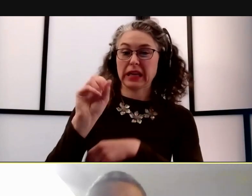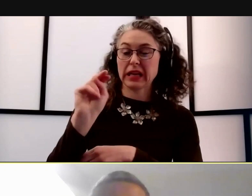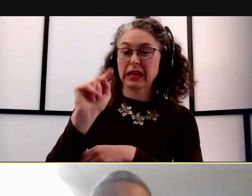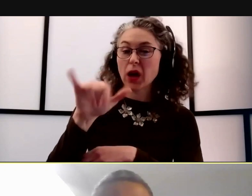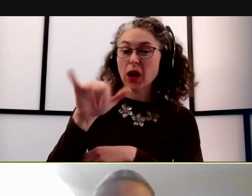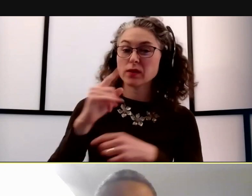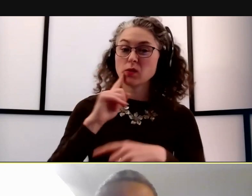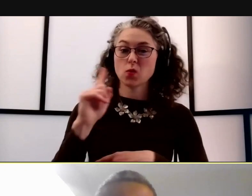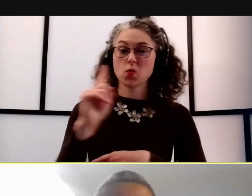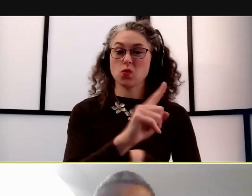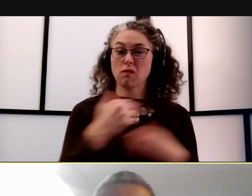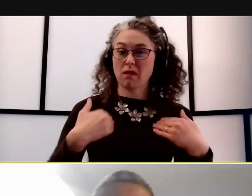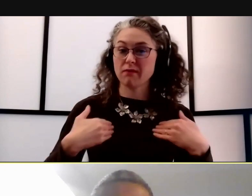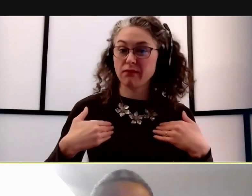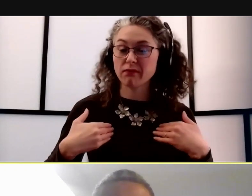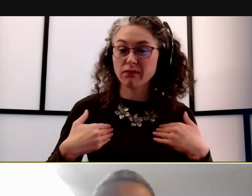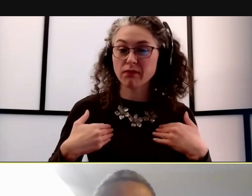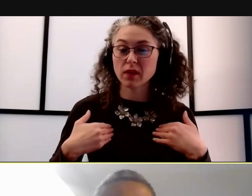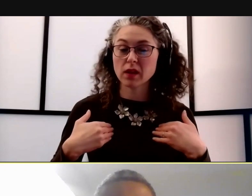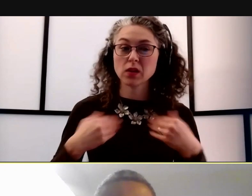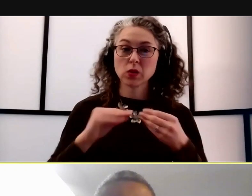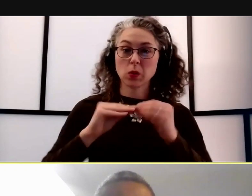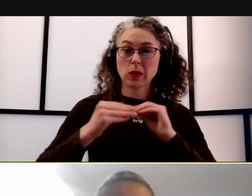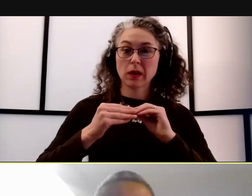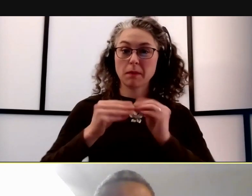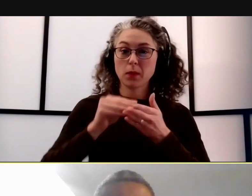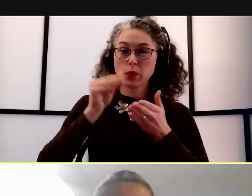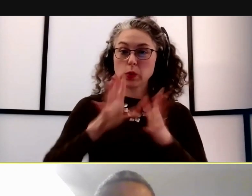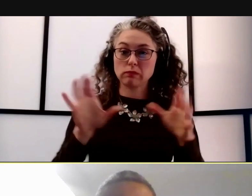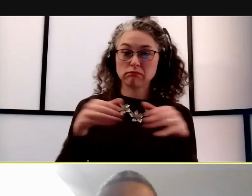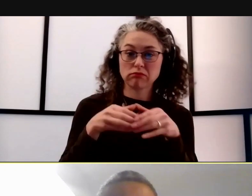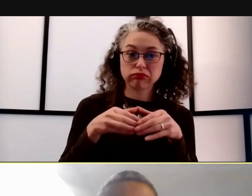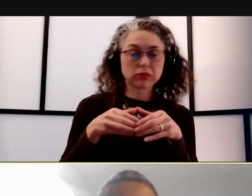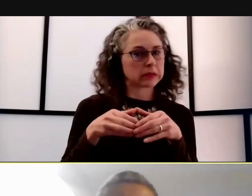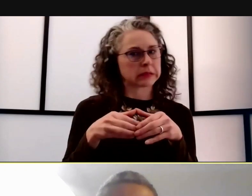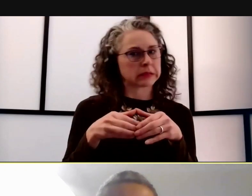which limits the number of students that can gather. I think the best thing that we can do